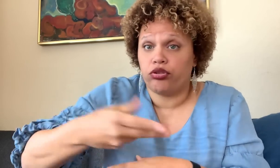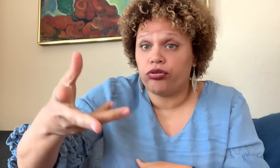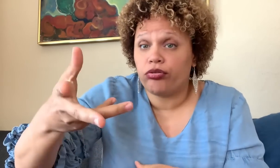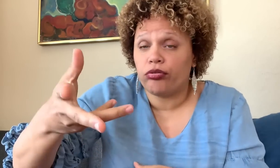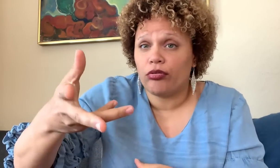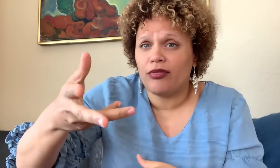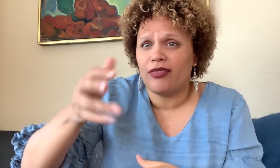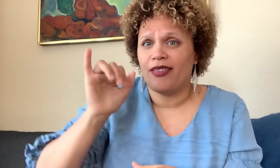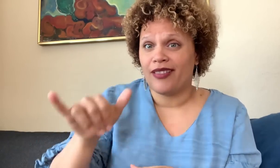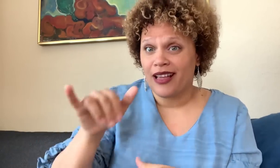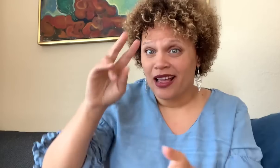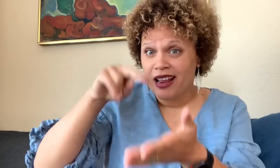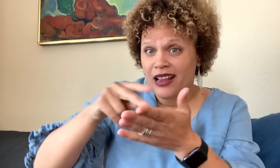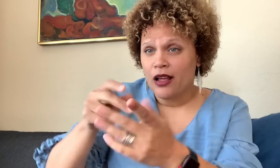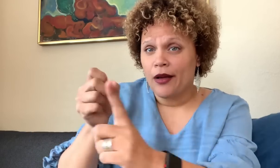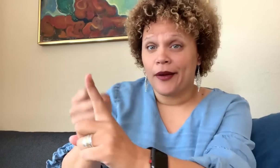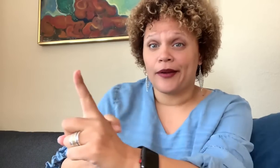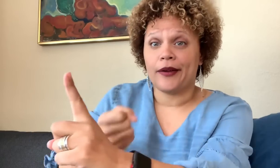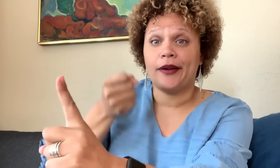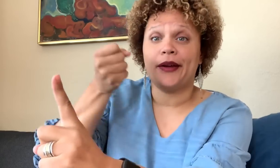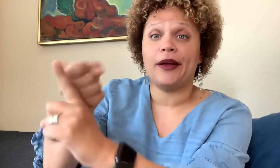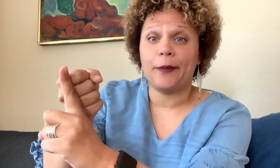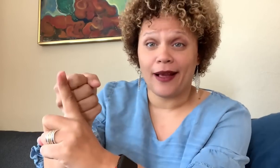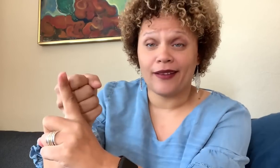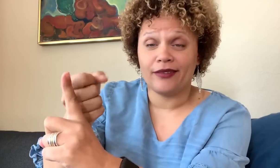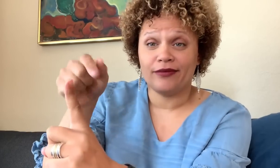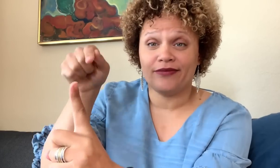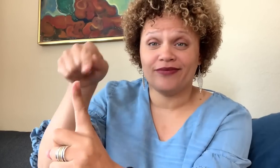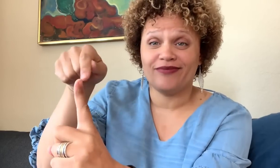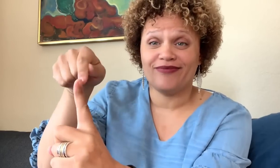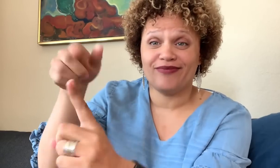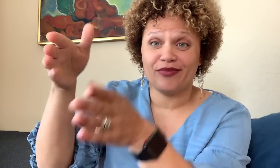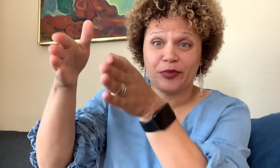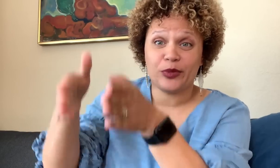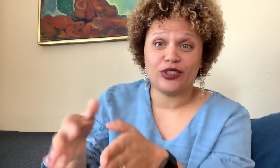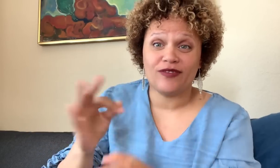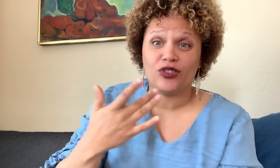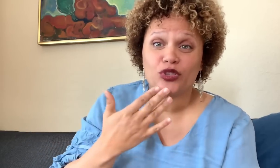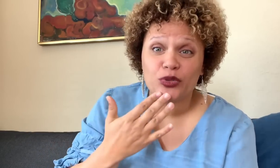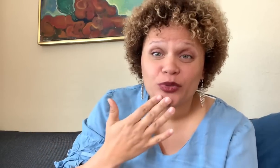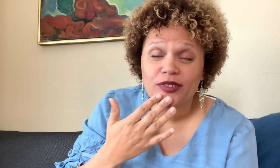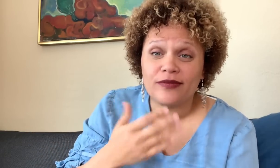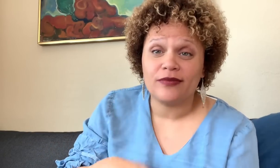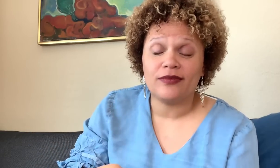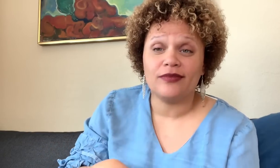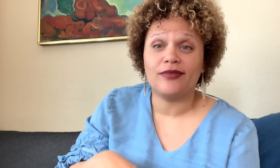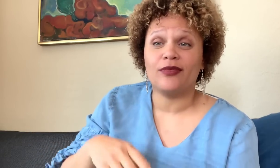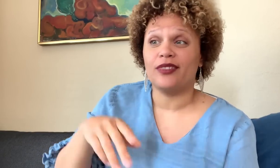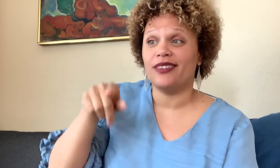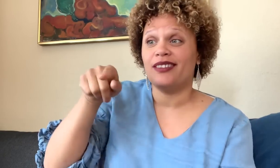you displayed when throwing the frisbee. Despite your intent, the impact is that you